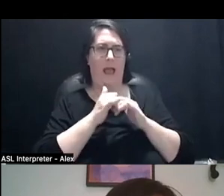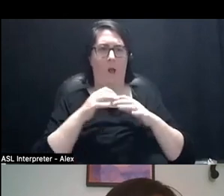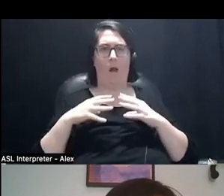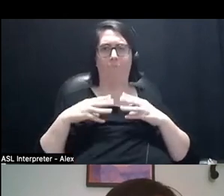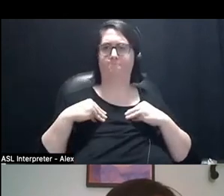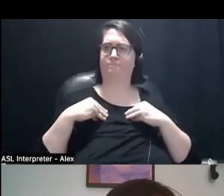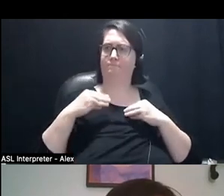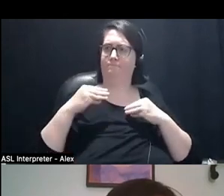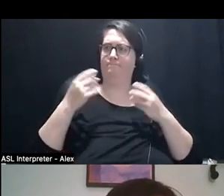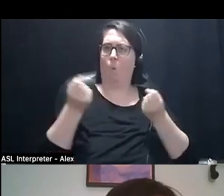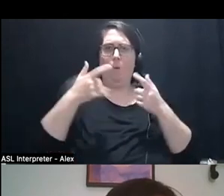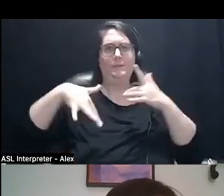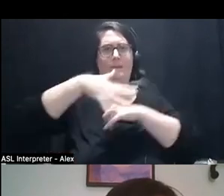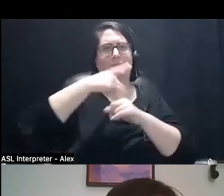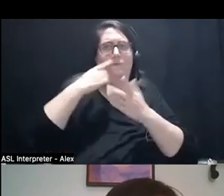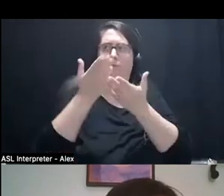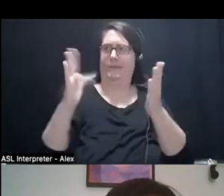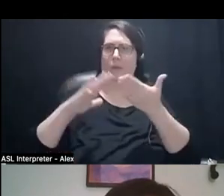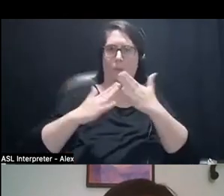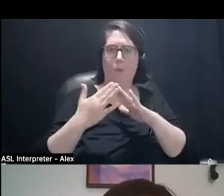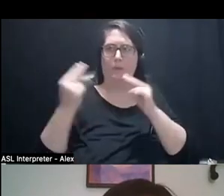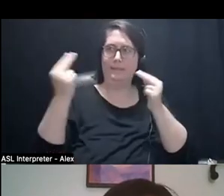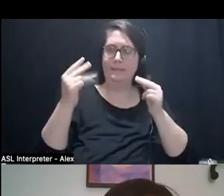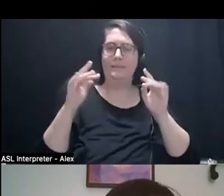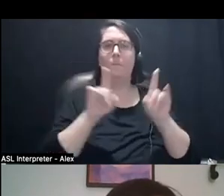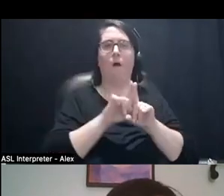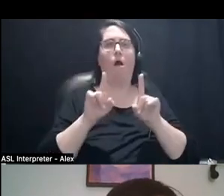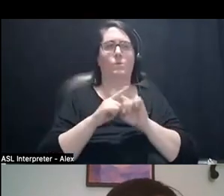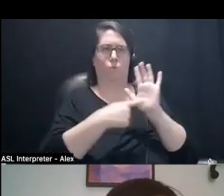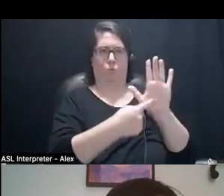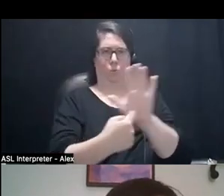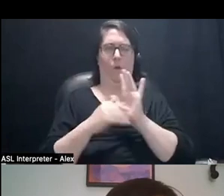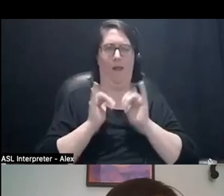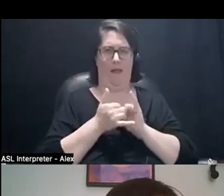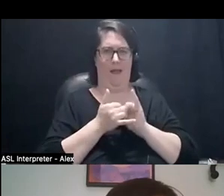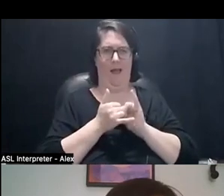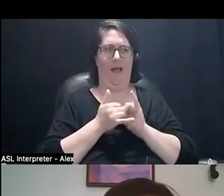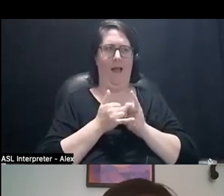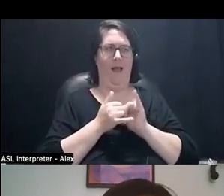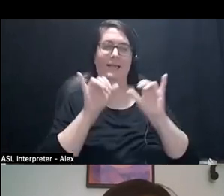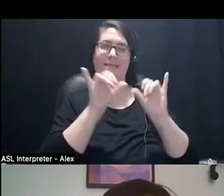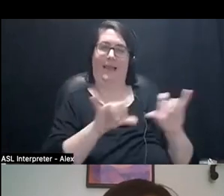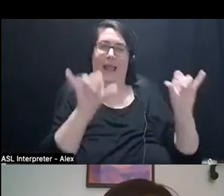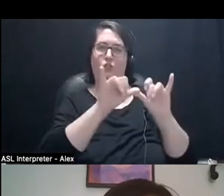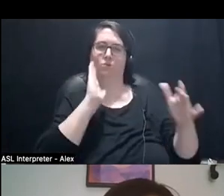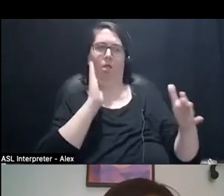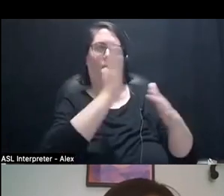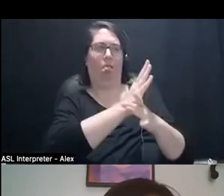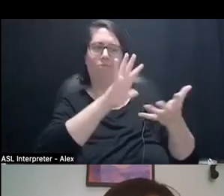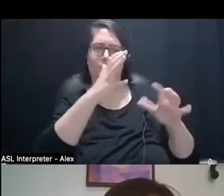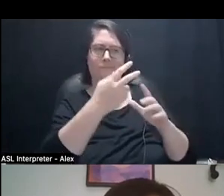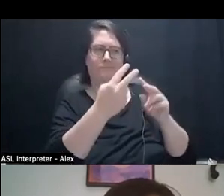And then also in the way that we look at actually displaying that work and disrupting art standards to become cripped.